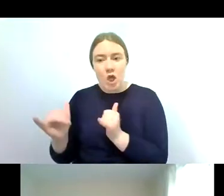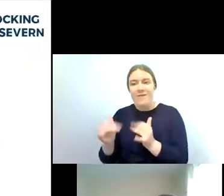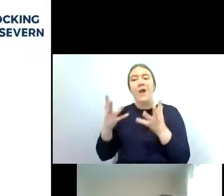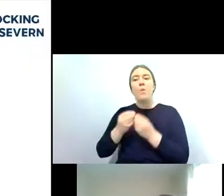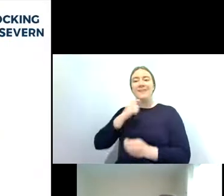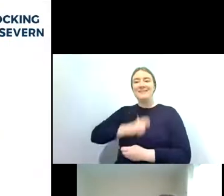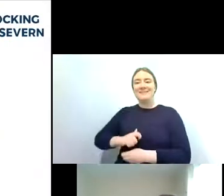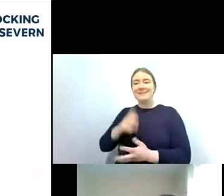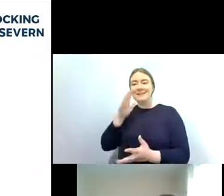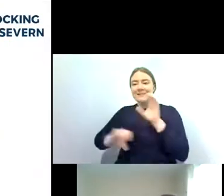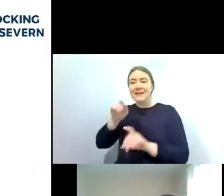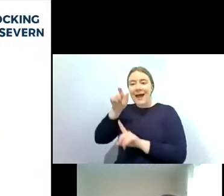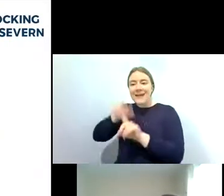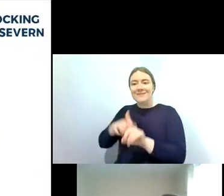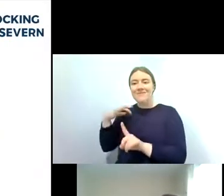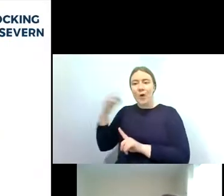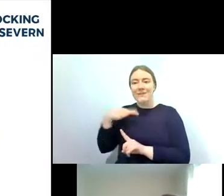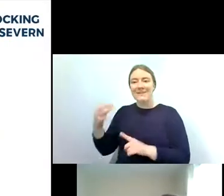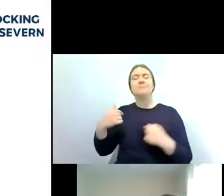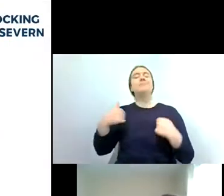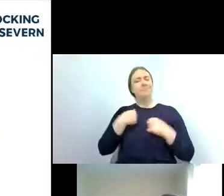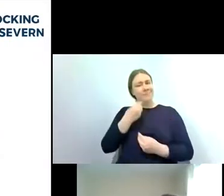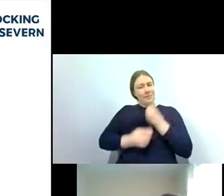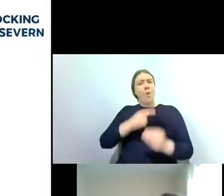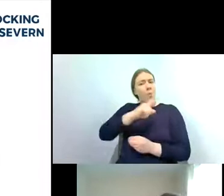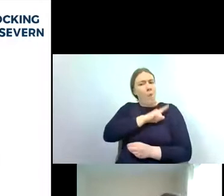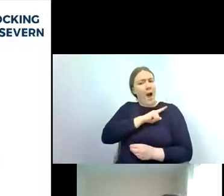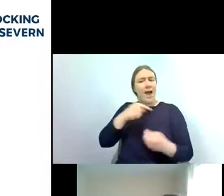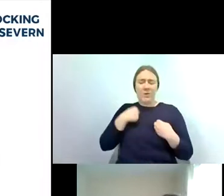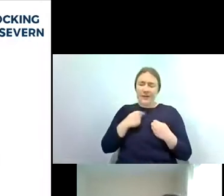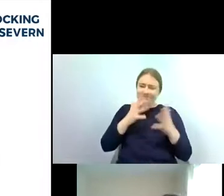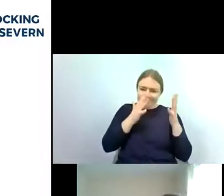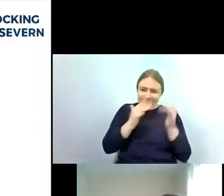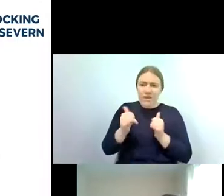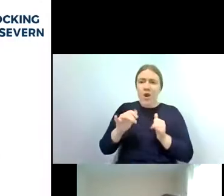today about why we use riverflies to talk about the health of rivers and how you can get involved